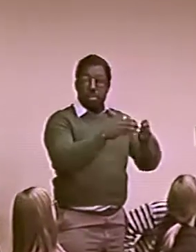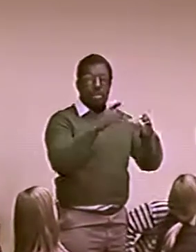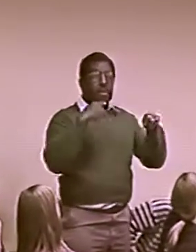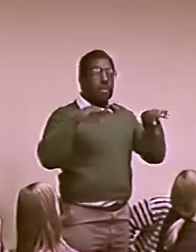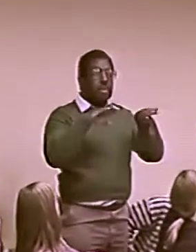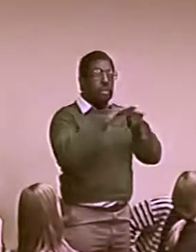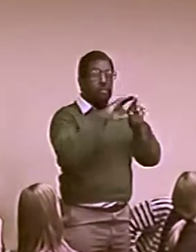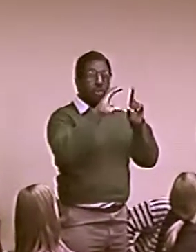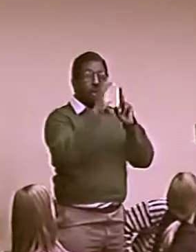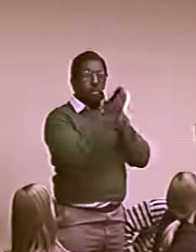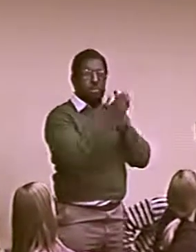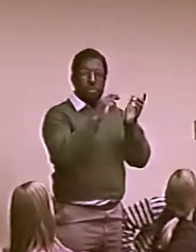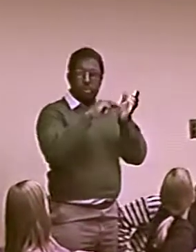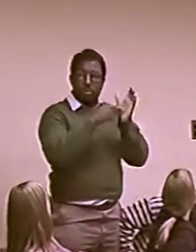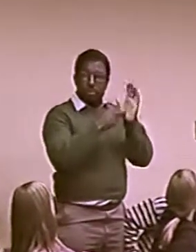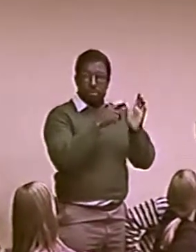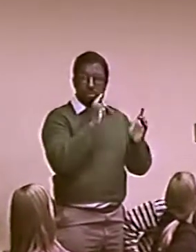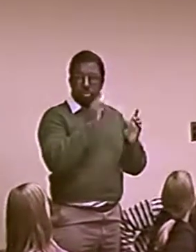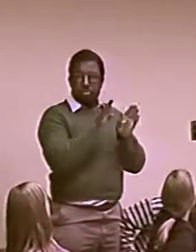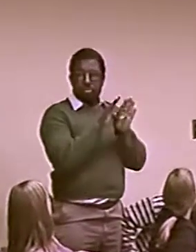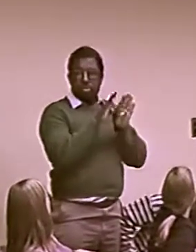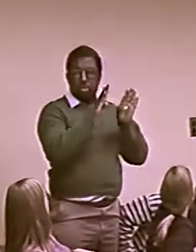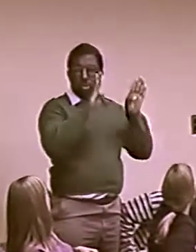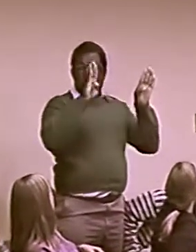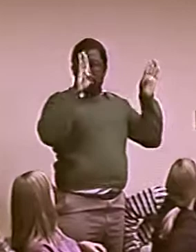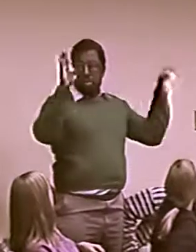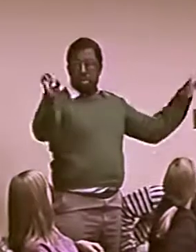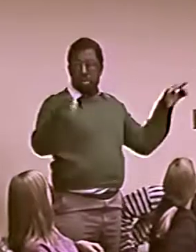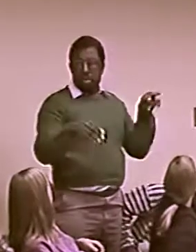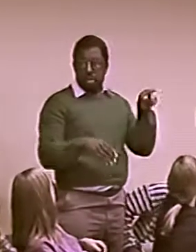THAT PARALLEL BLACK DEAF CULTURE.